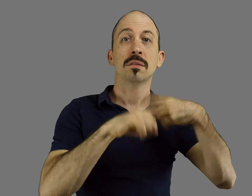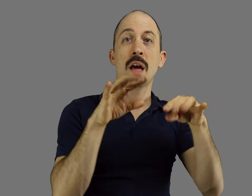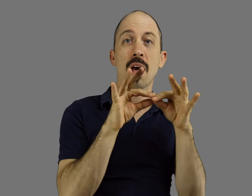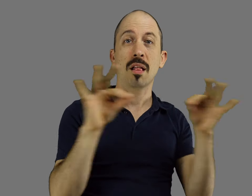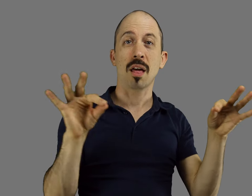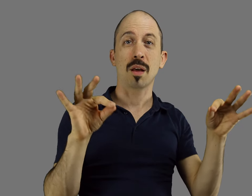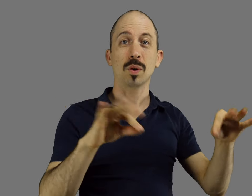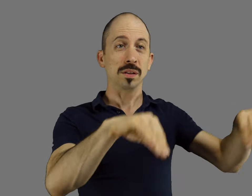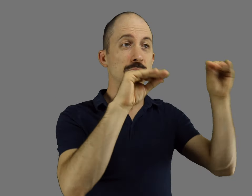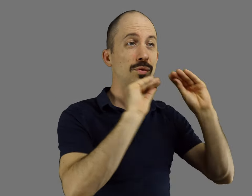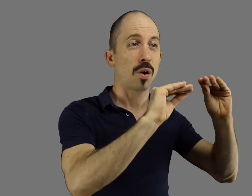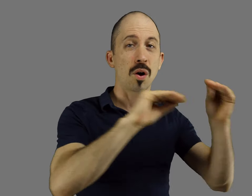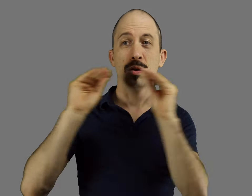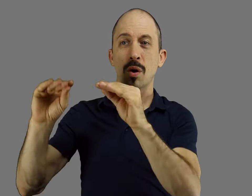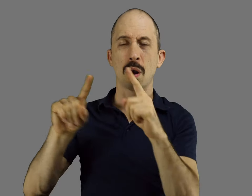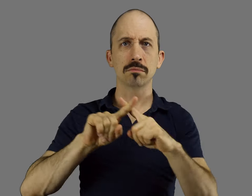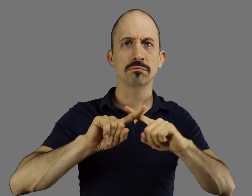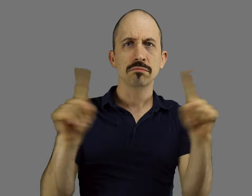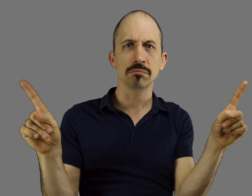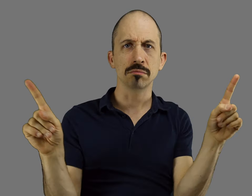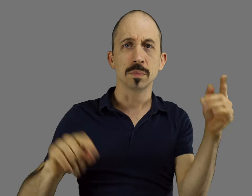The sign languages taught in those schools were different.